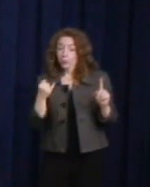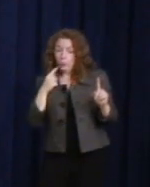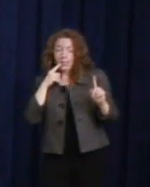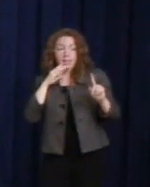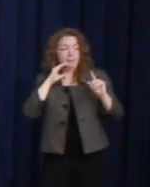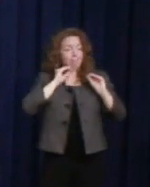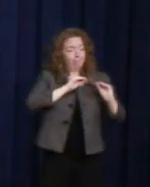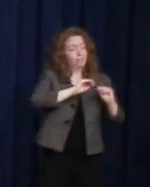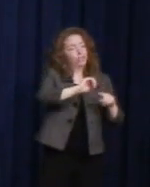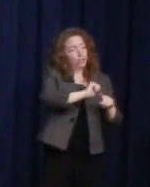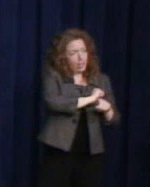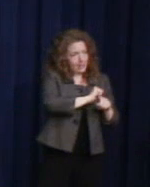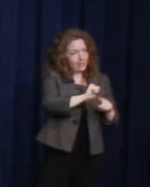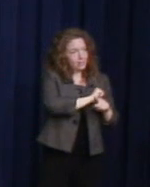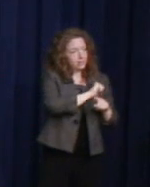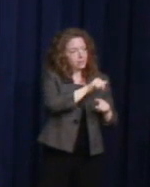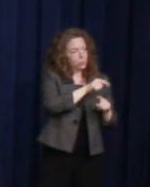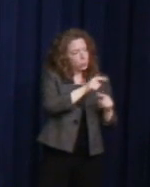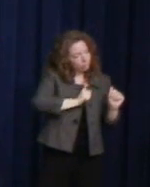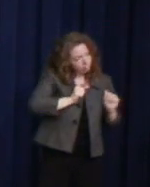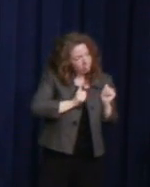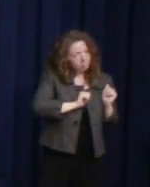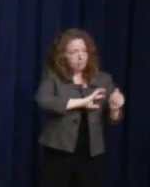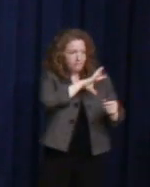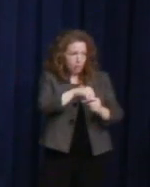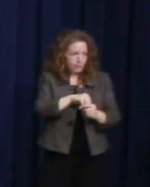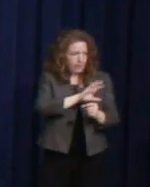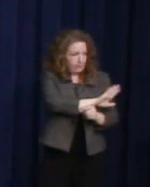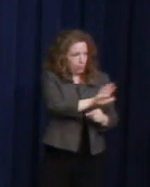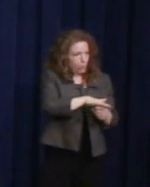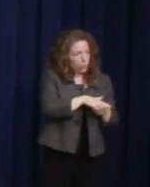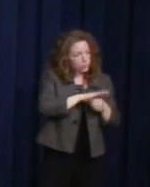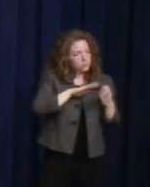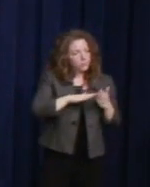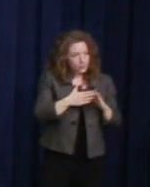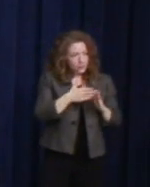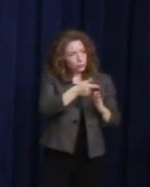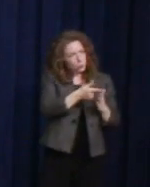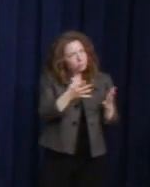to become involved in their own communities as elected officials. We're also holding trainings